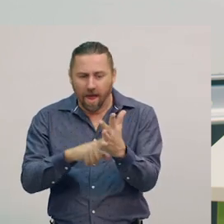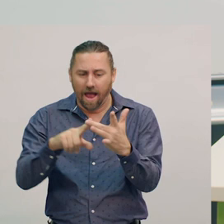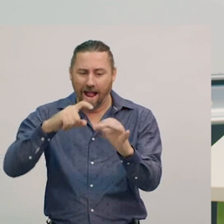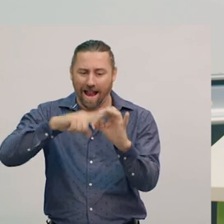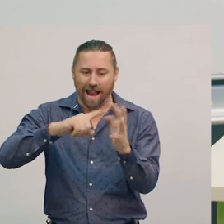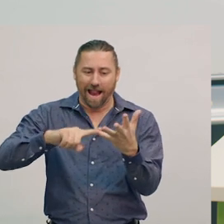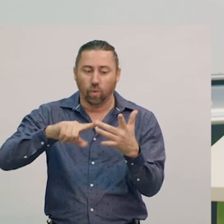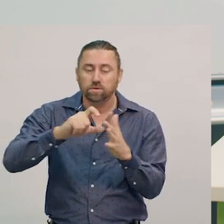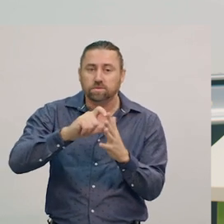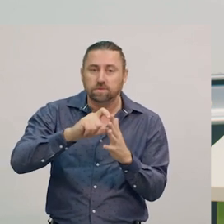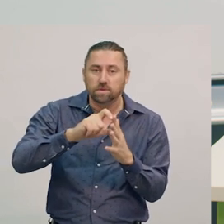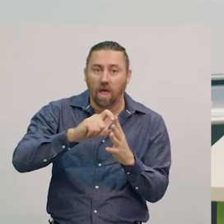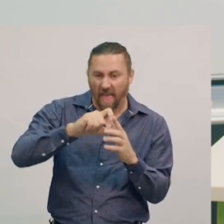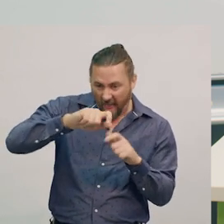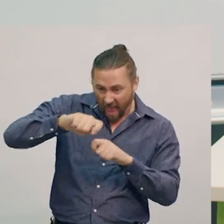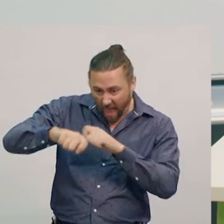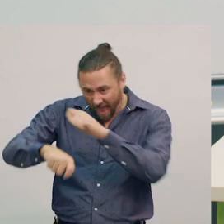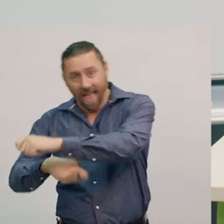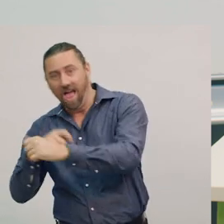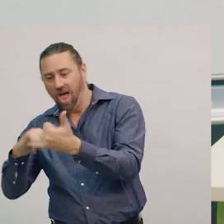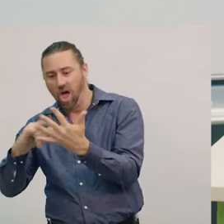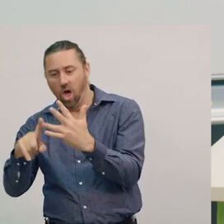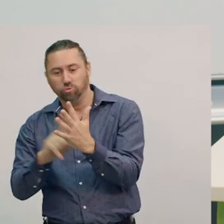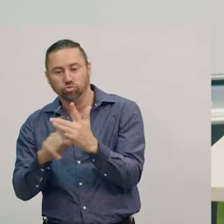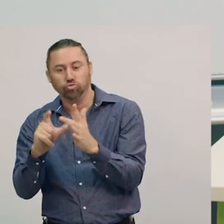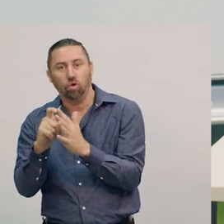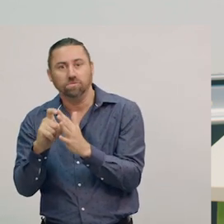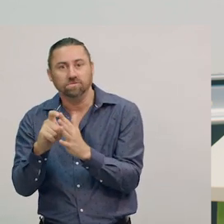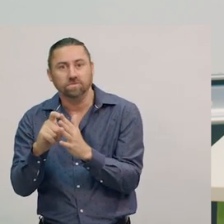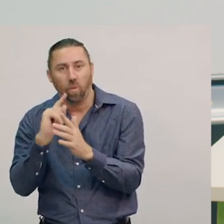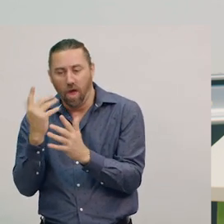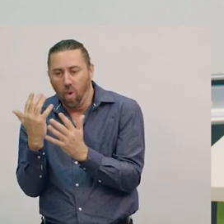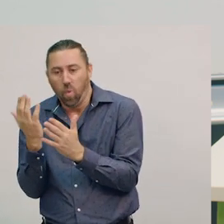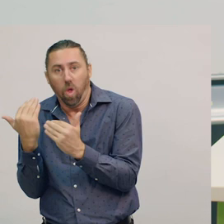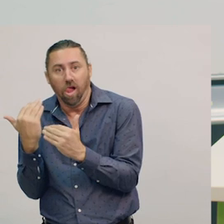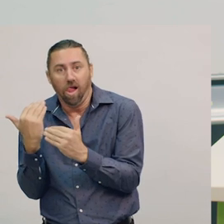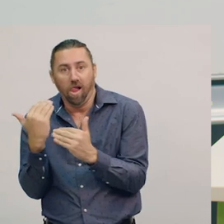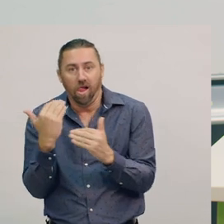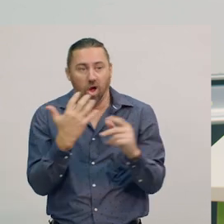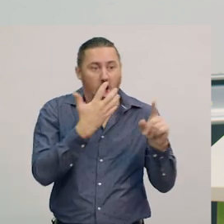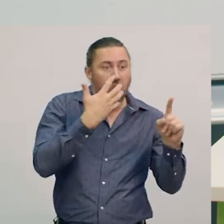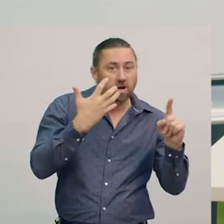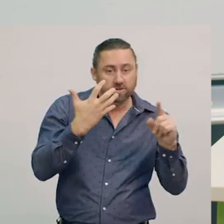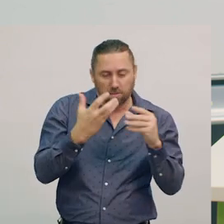Some liquid materials change back to solid, when they're cooled.